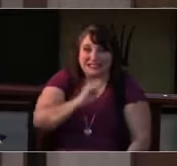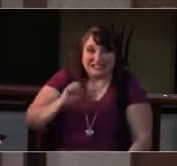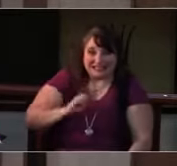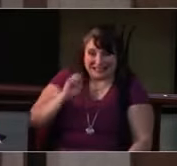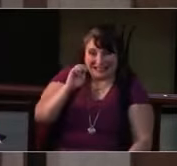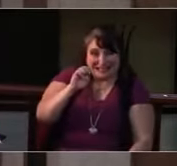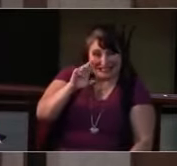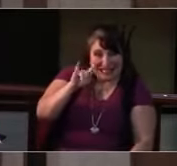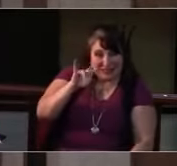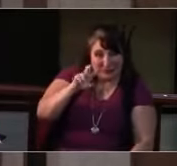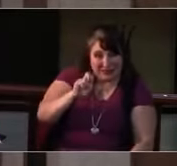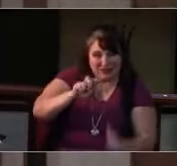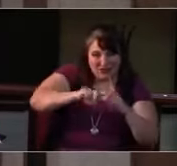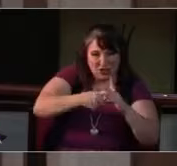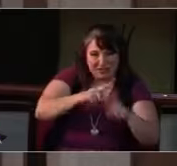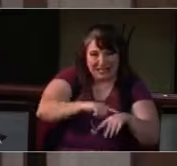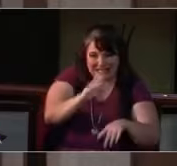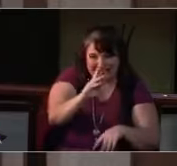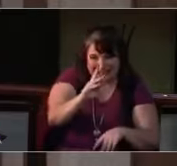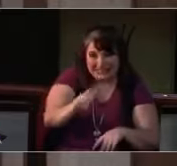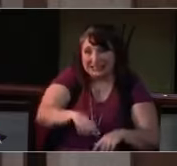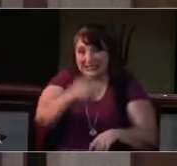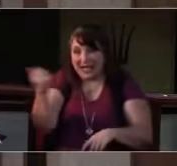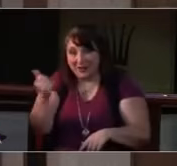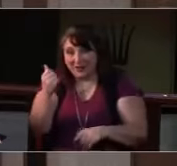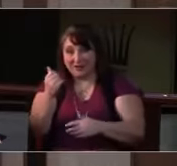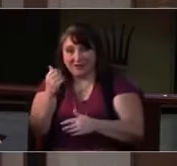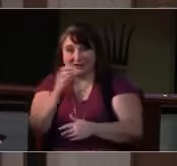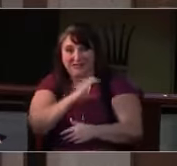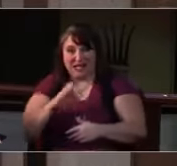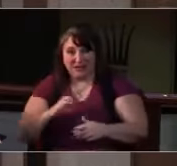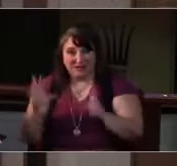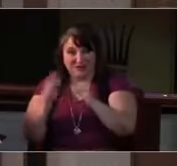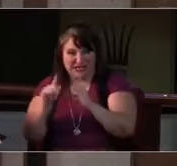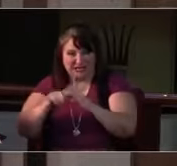All right. What do we do now, Kim? Parish announcements. Oh, parish announcements. Your turn. Yes, my turn.